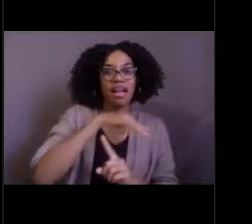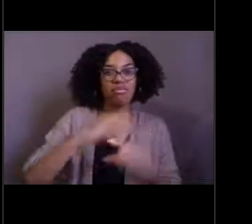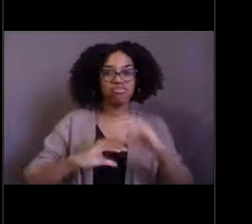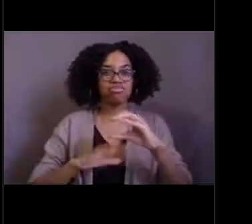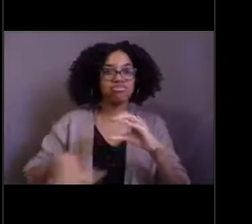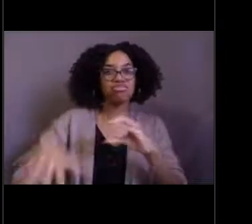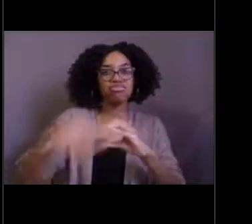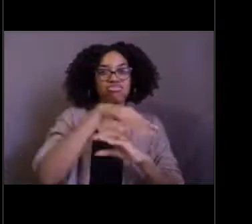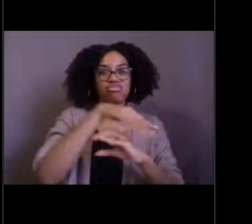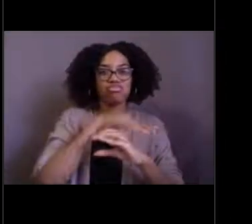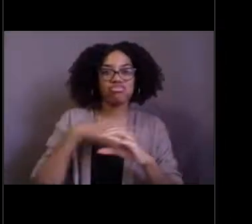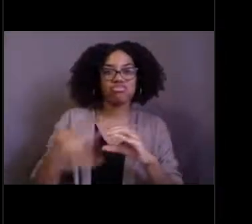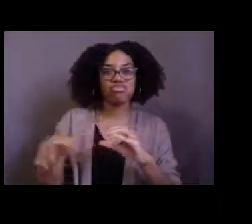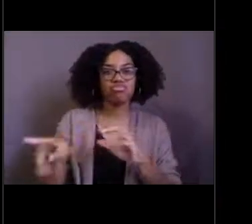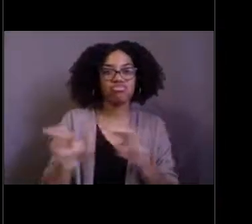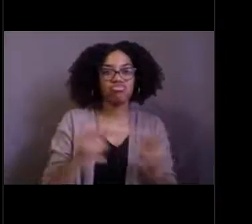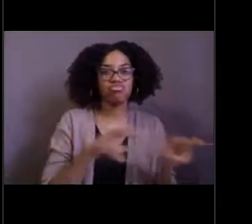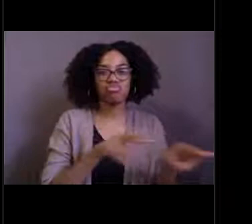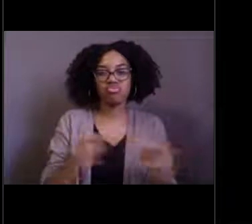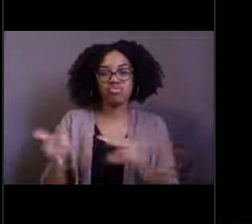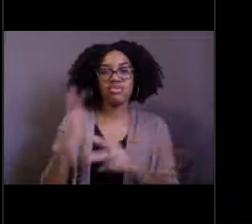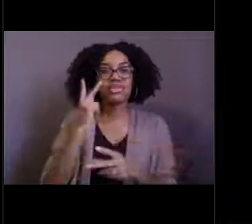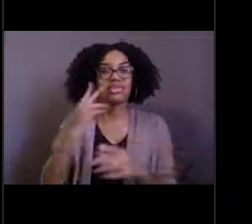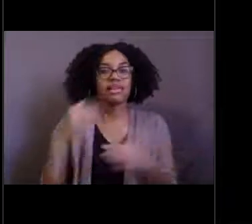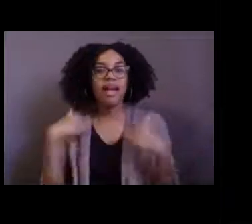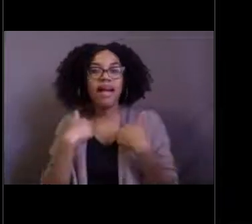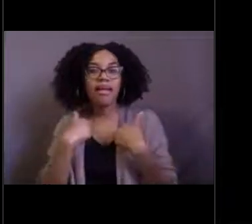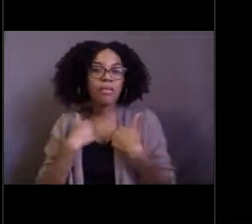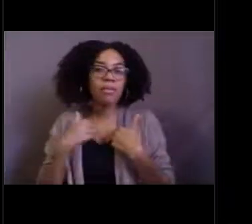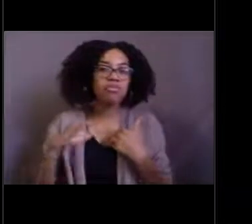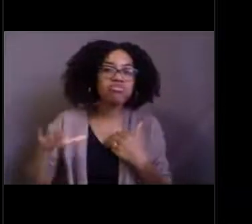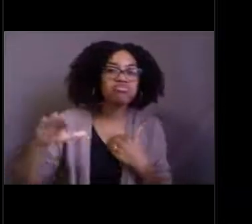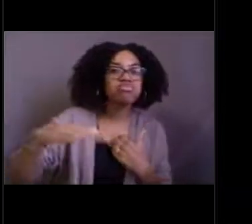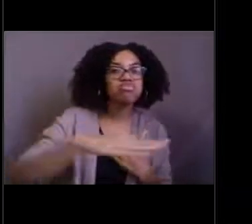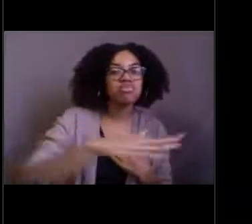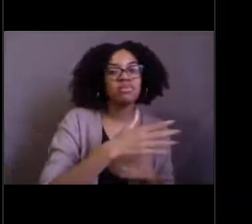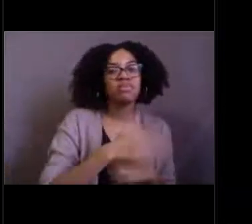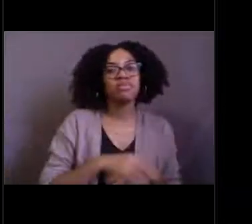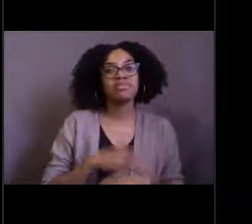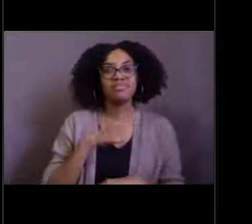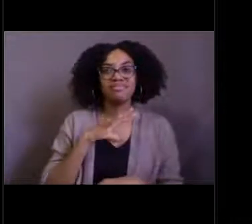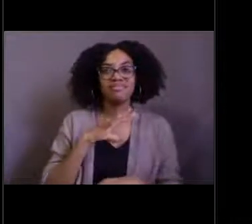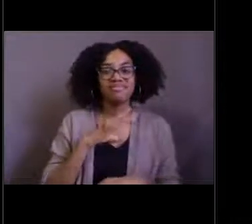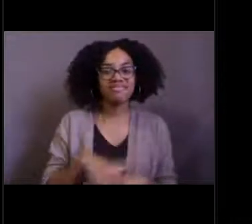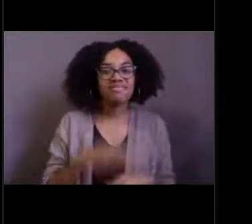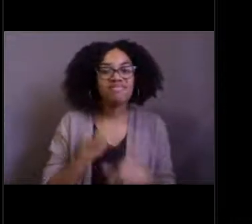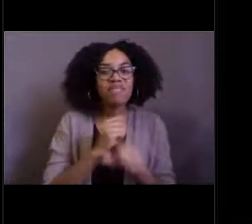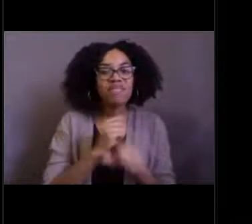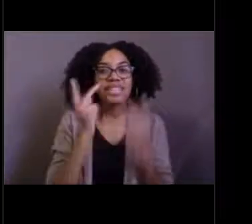from Seirios to help D2 maneuver around the sea floor and make sure that we get to see all the things that are down there.